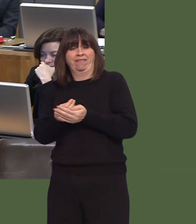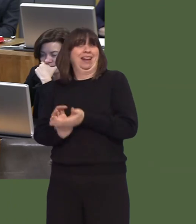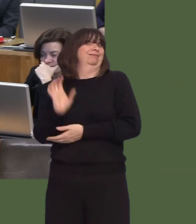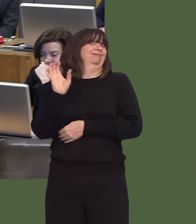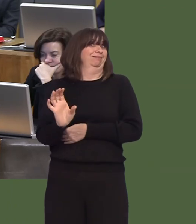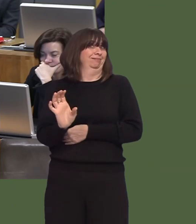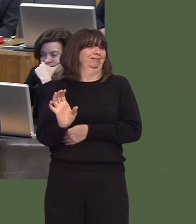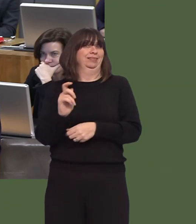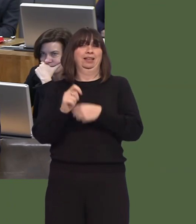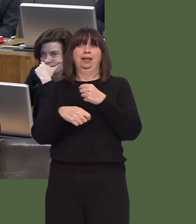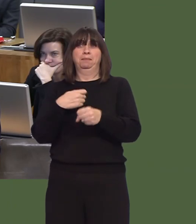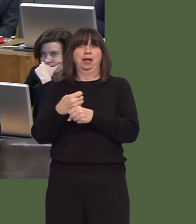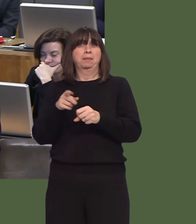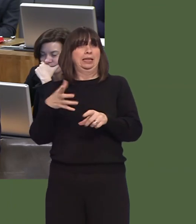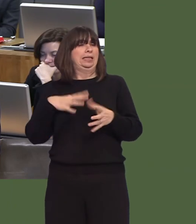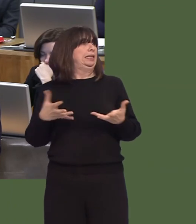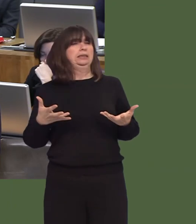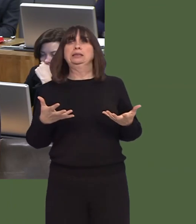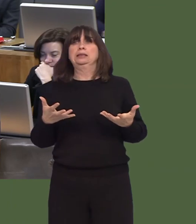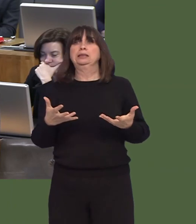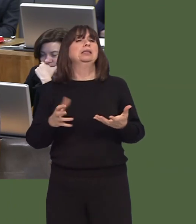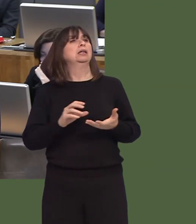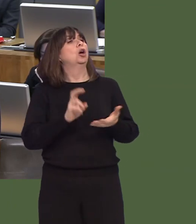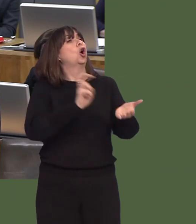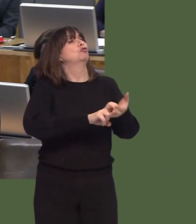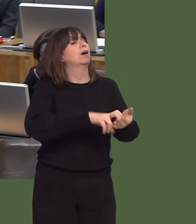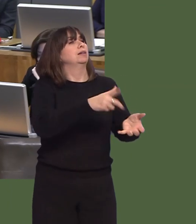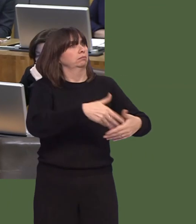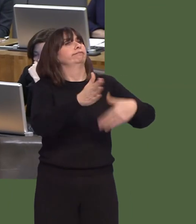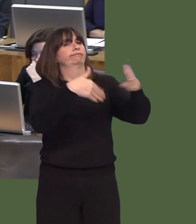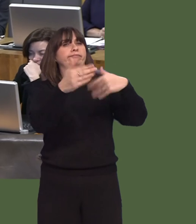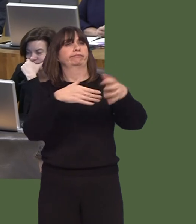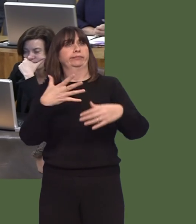It doesn't mean that they can plug all the gap themselves, but it's hugely important that they're able to make provision in their local area.